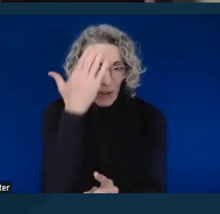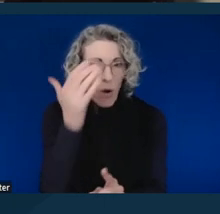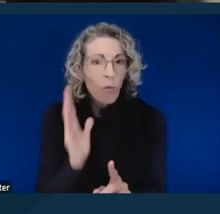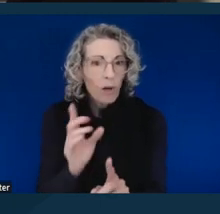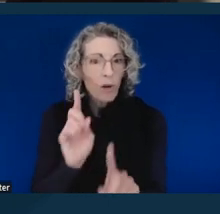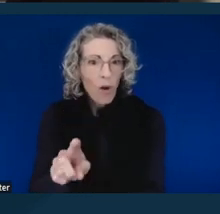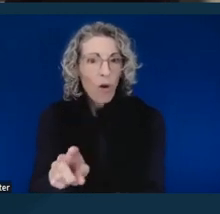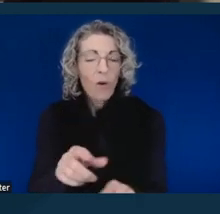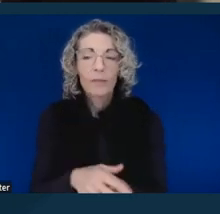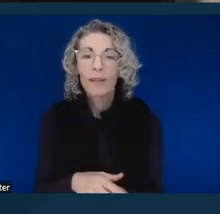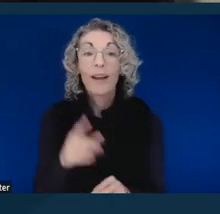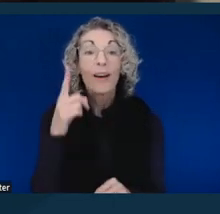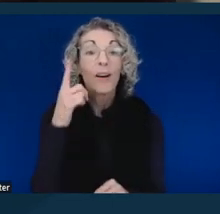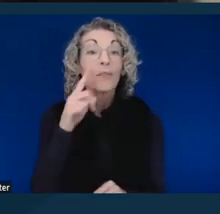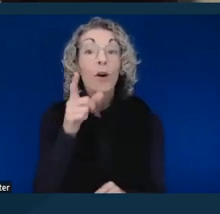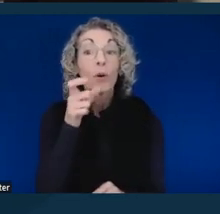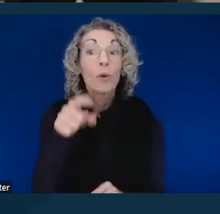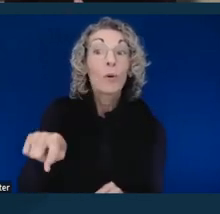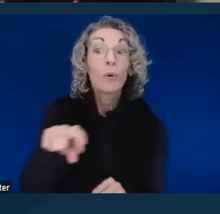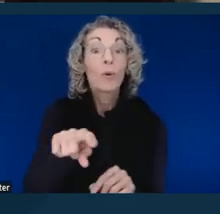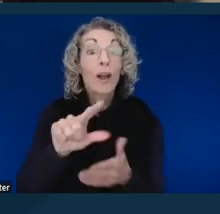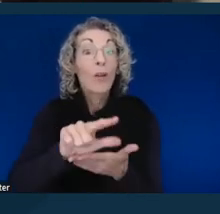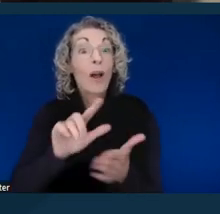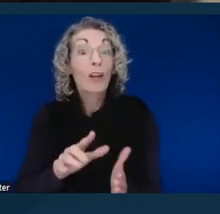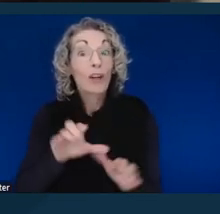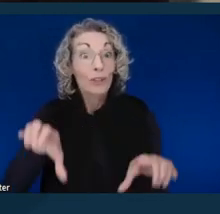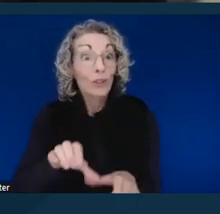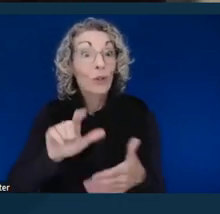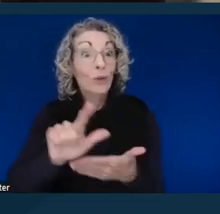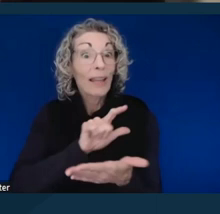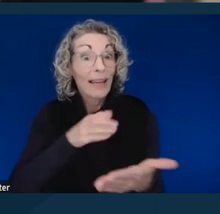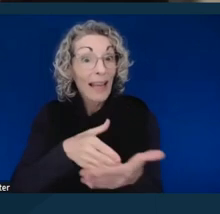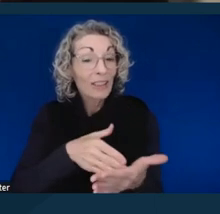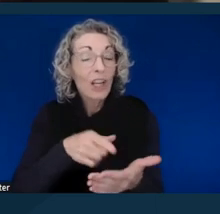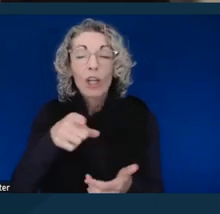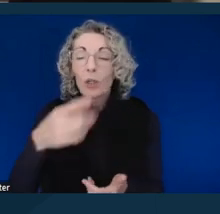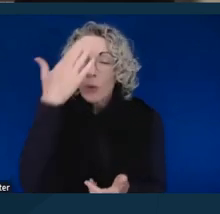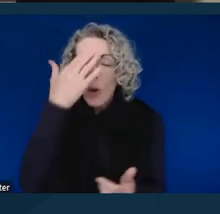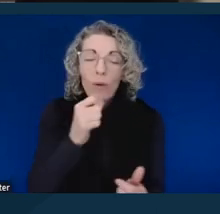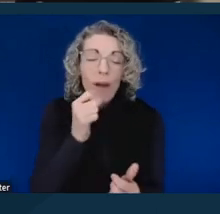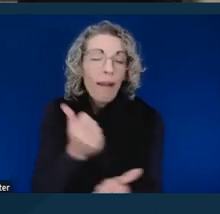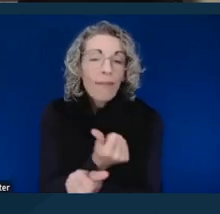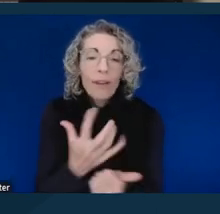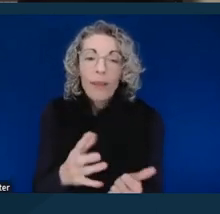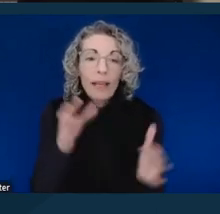For those of you who do litigation, you know, that not everything can be determined you determine right away if you're in a trial